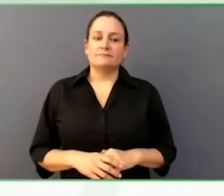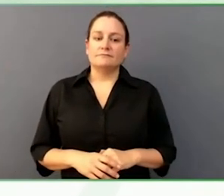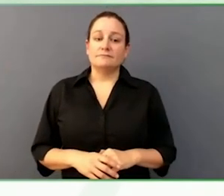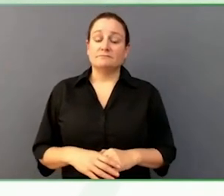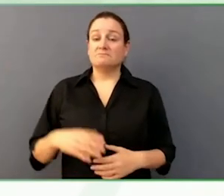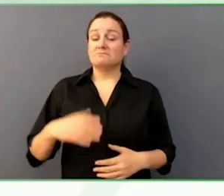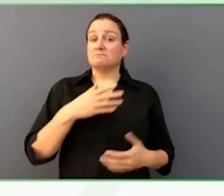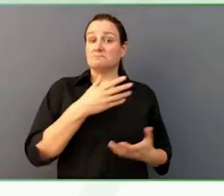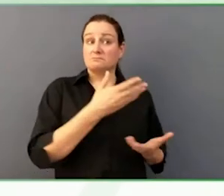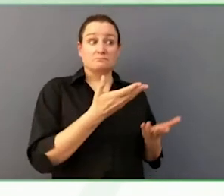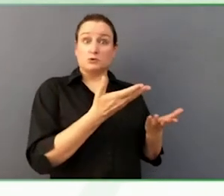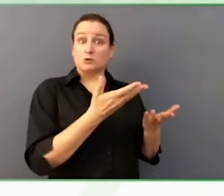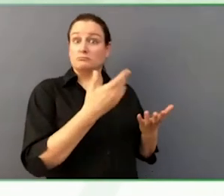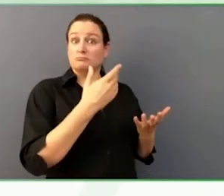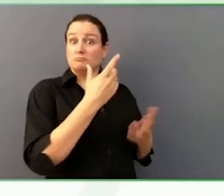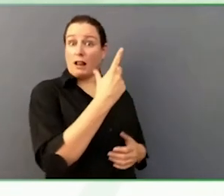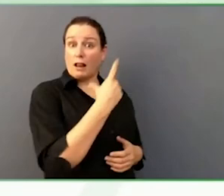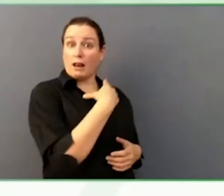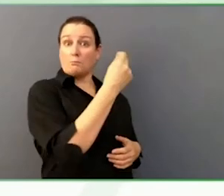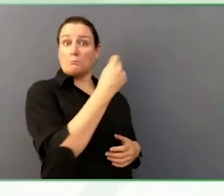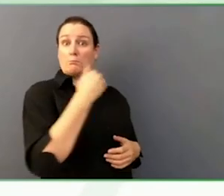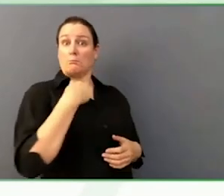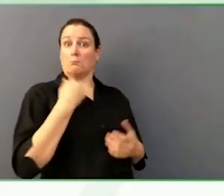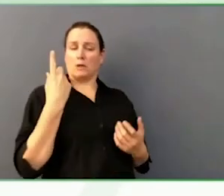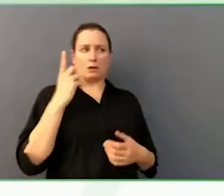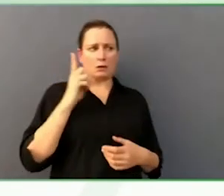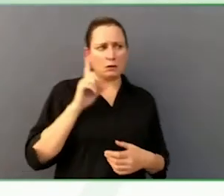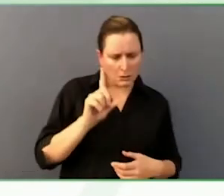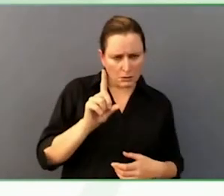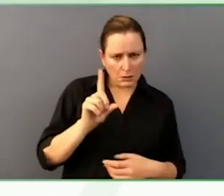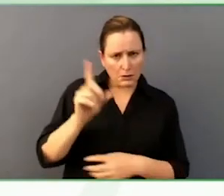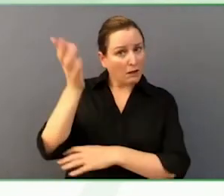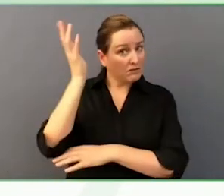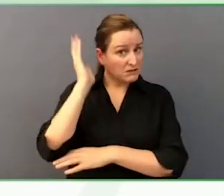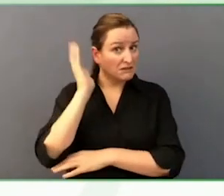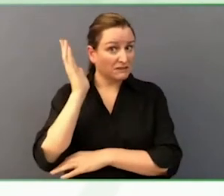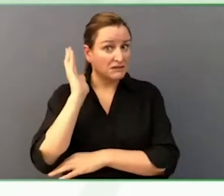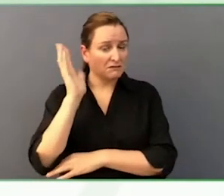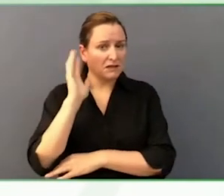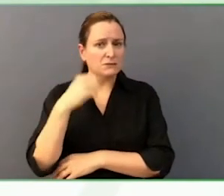Conference this year, I looked at the themes of independent living,